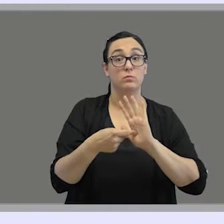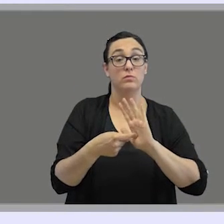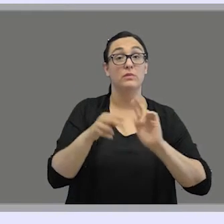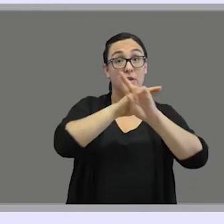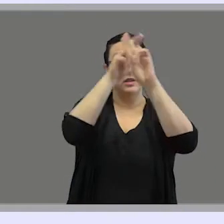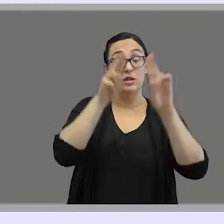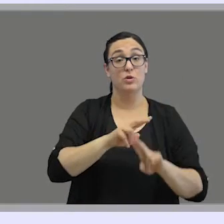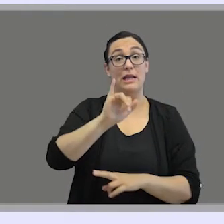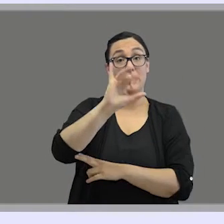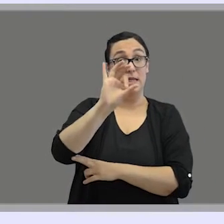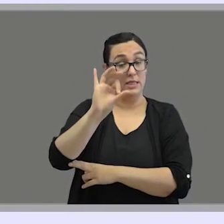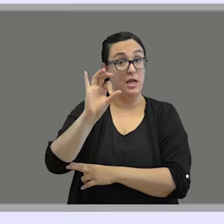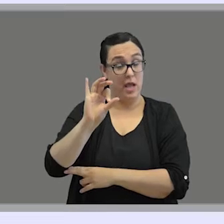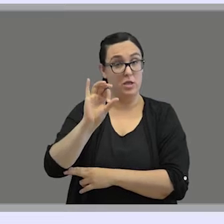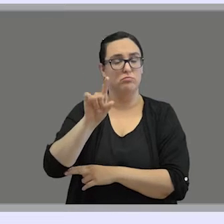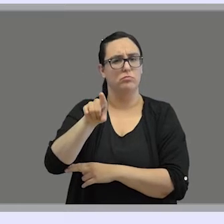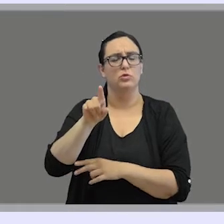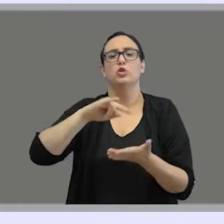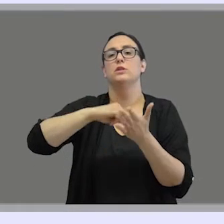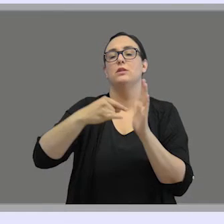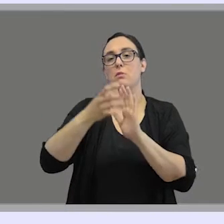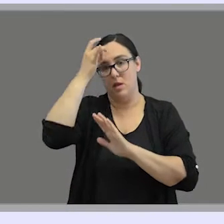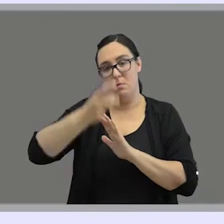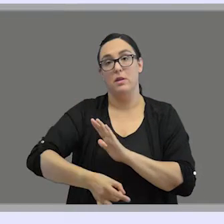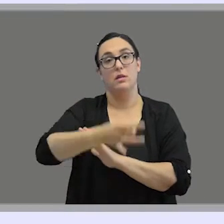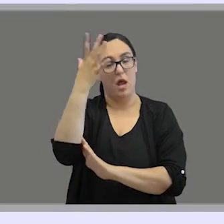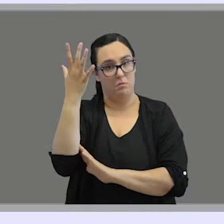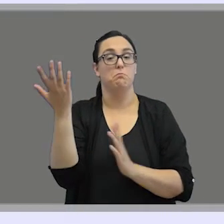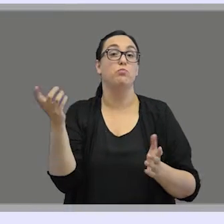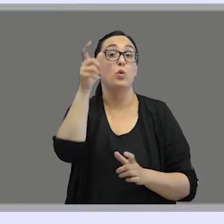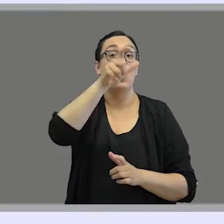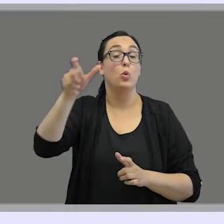is invented so that deaf signers around the world,